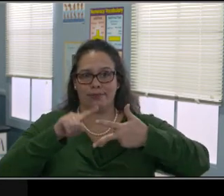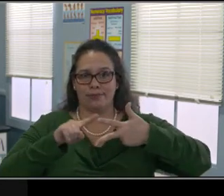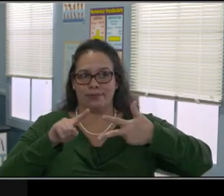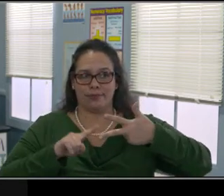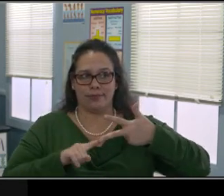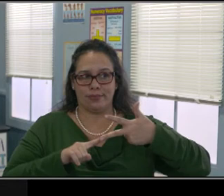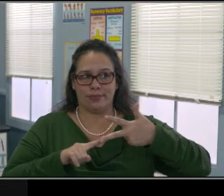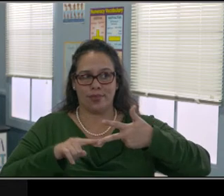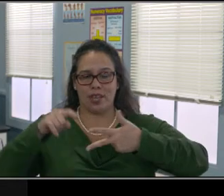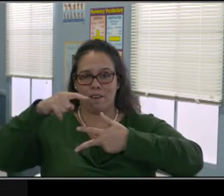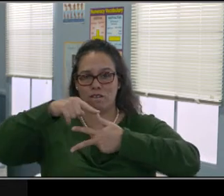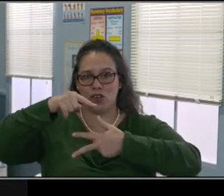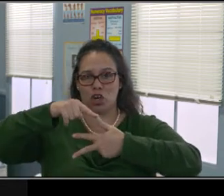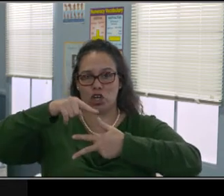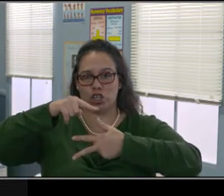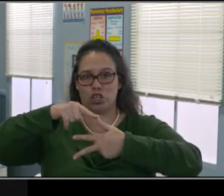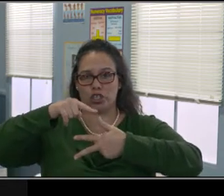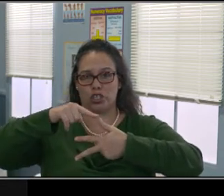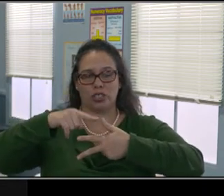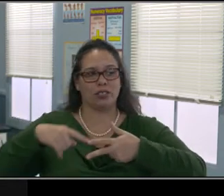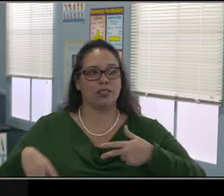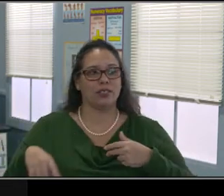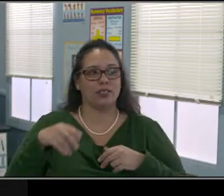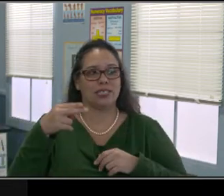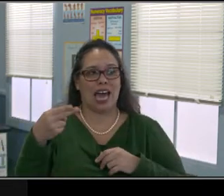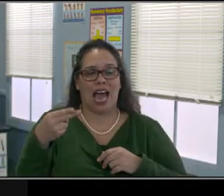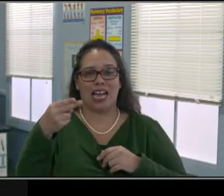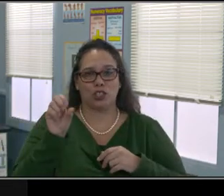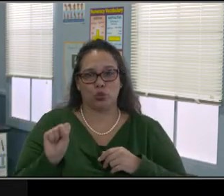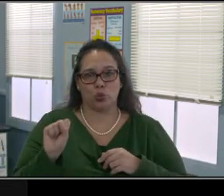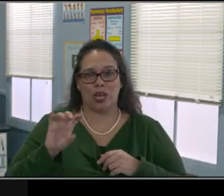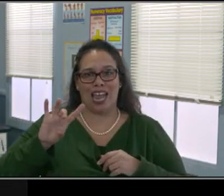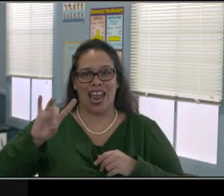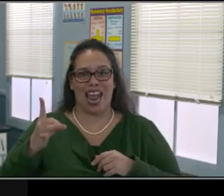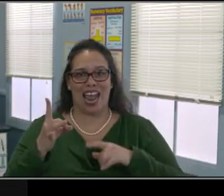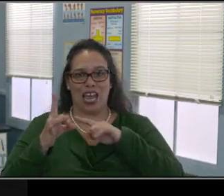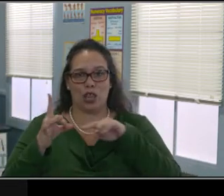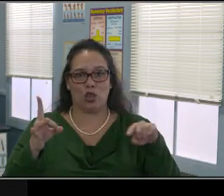and answer so many questions for parents in that video.